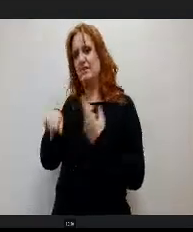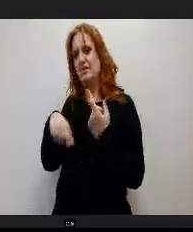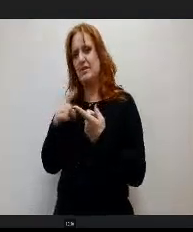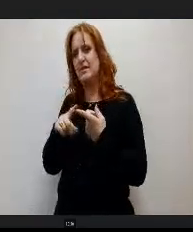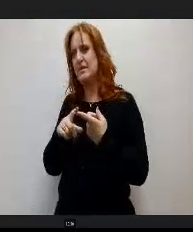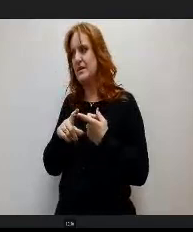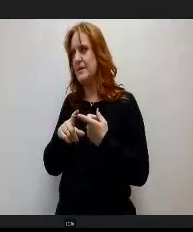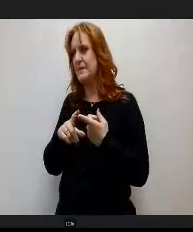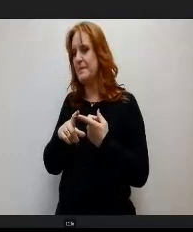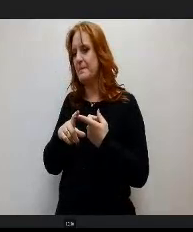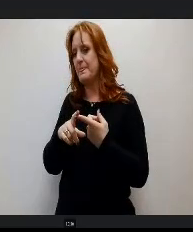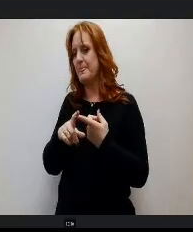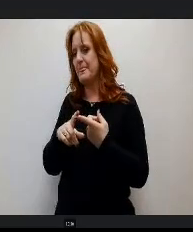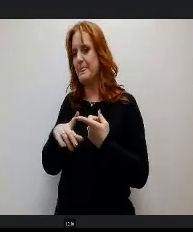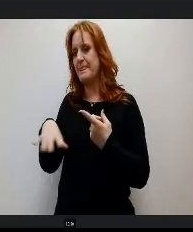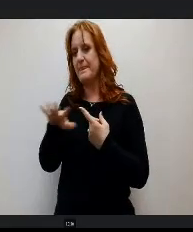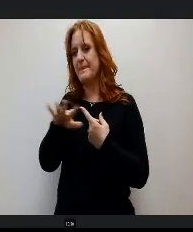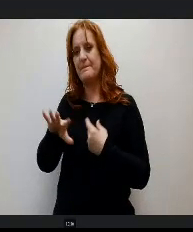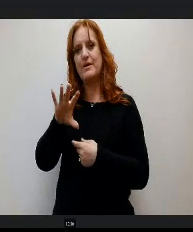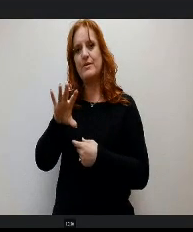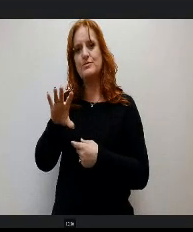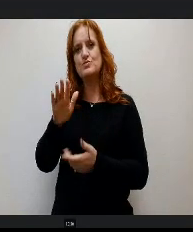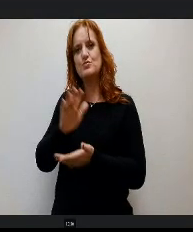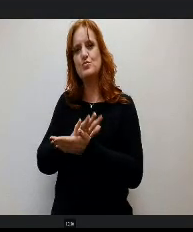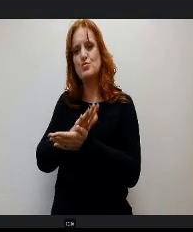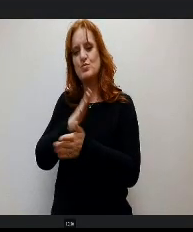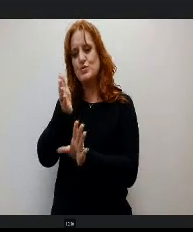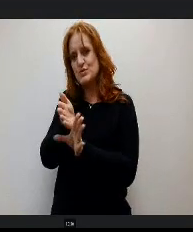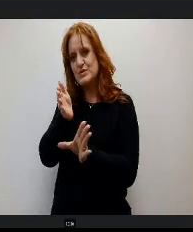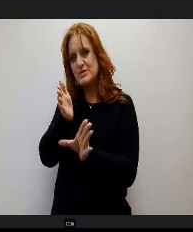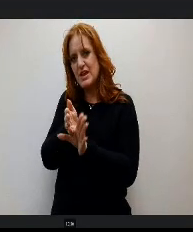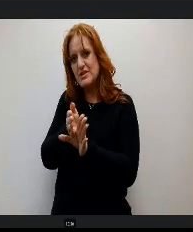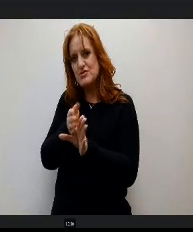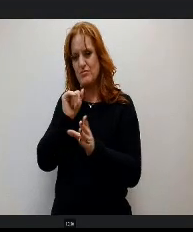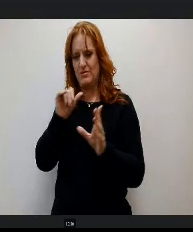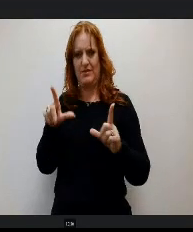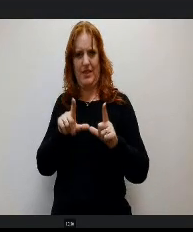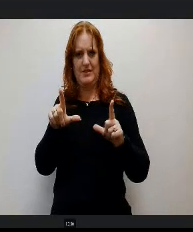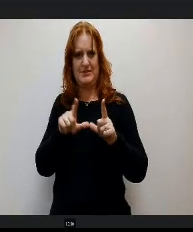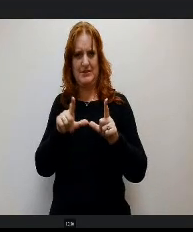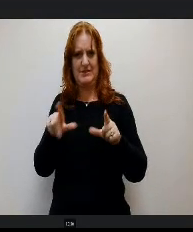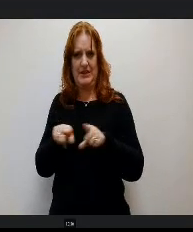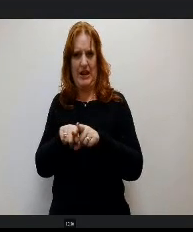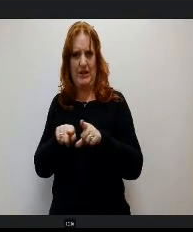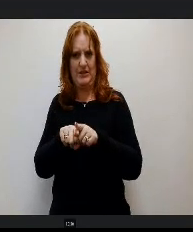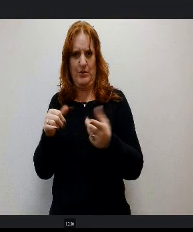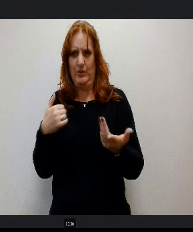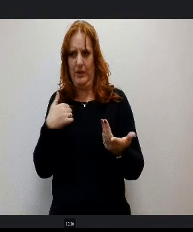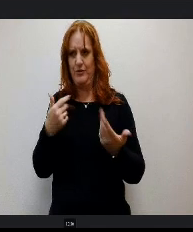Around school psychologist licensure and interstate compact for reciprocity as they come in to